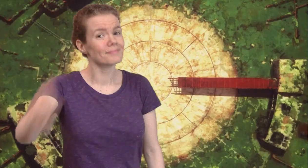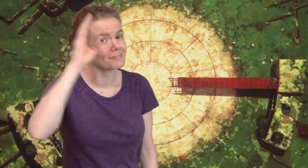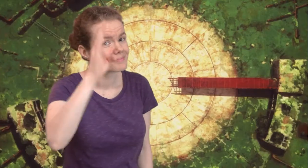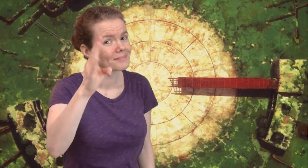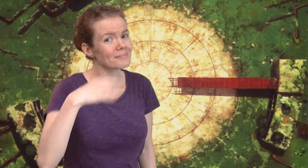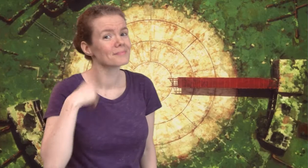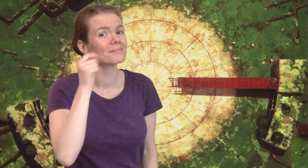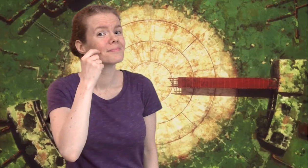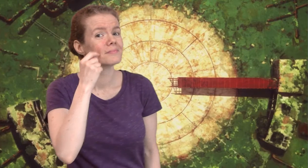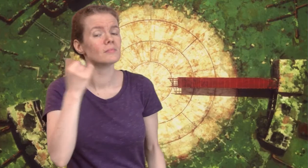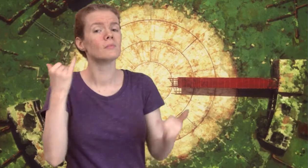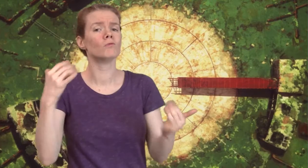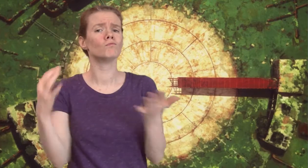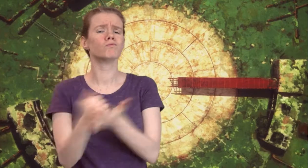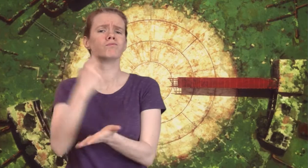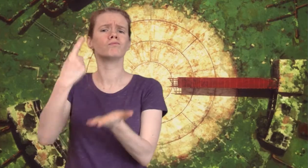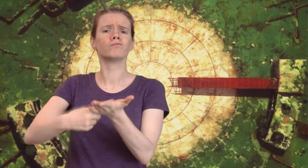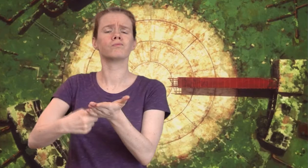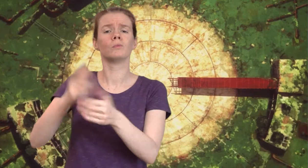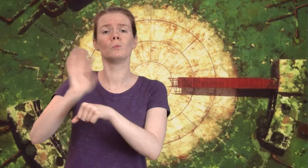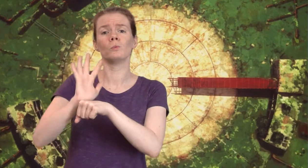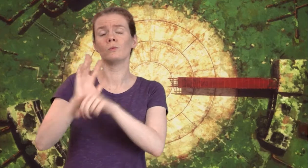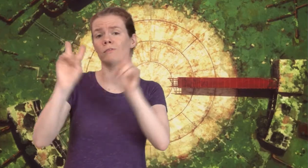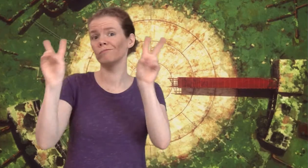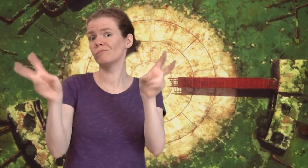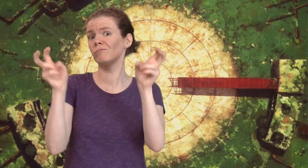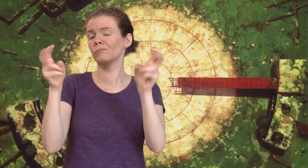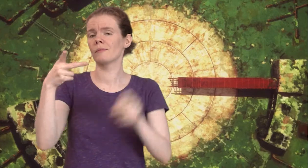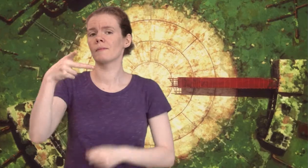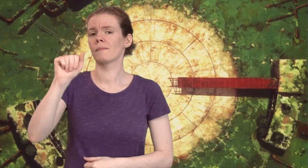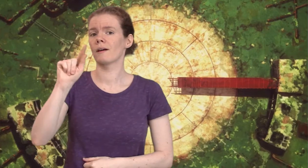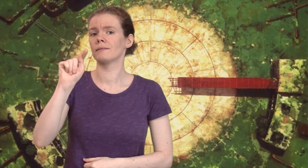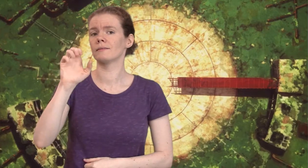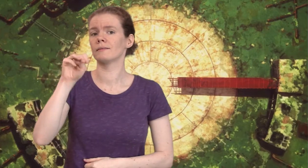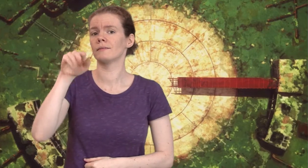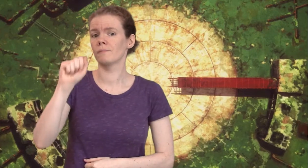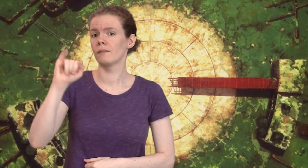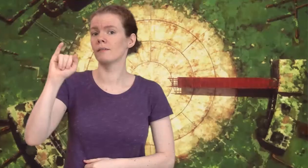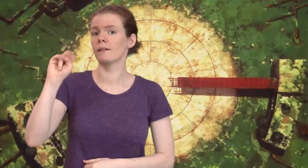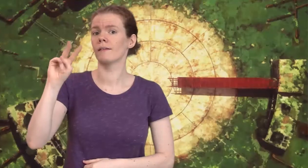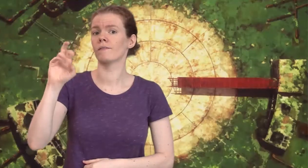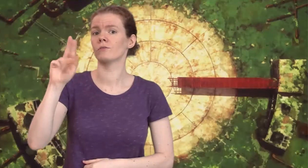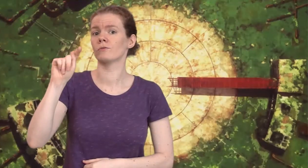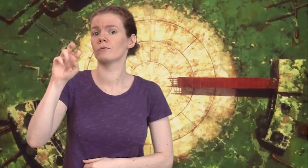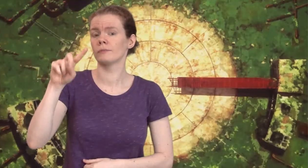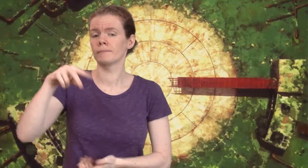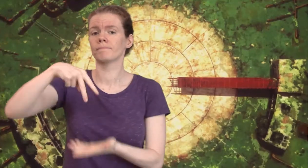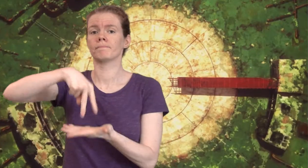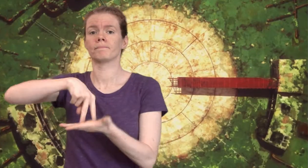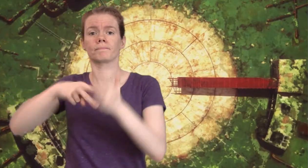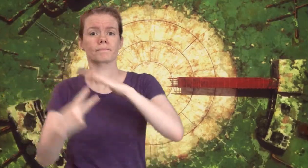Hello, I'm Adrean Clark! Today we are discussing the movie "Patema Inverted."